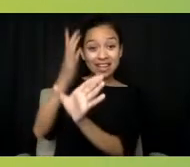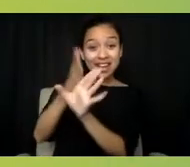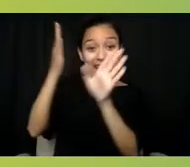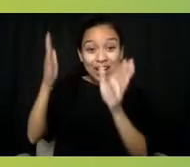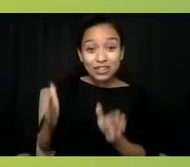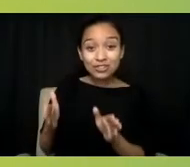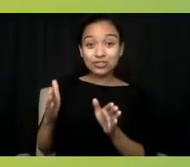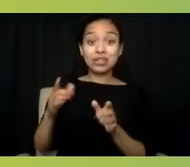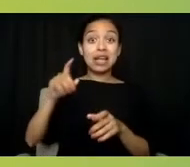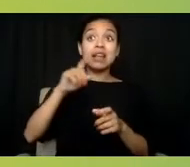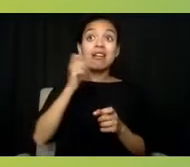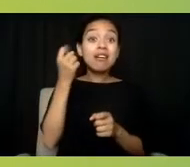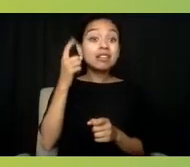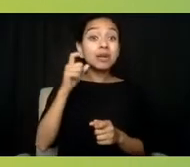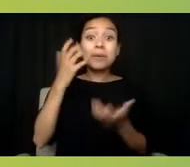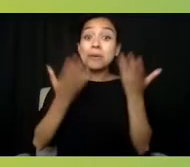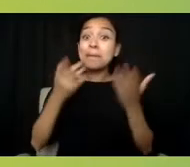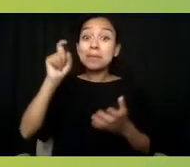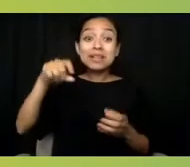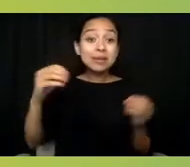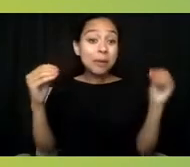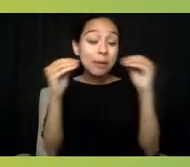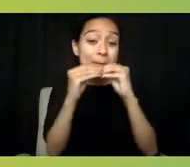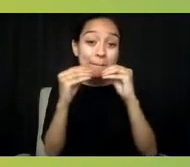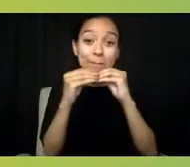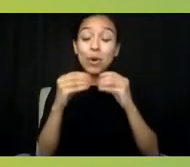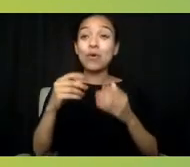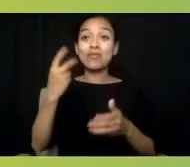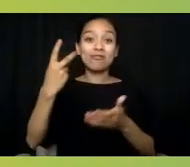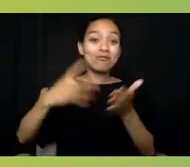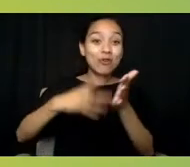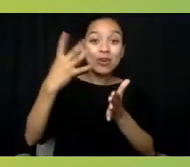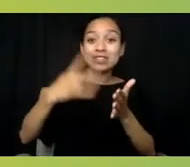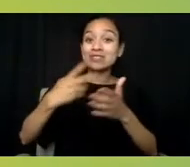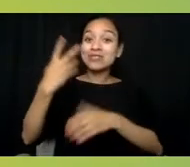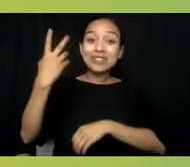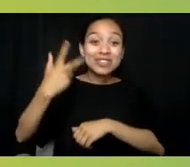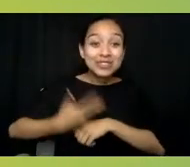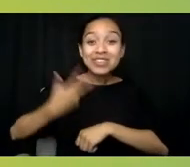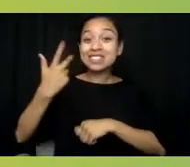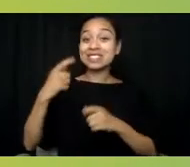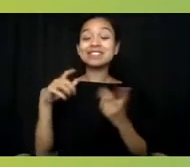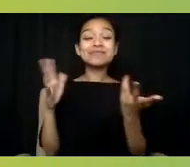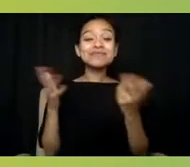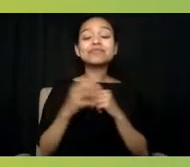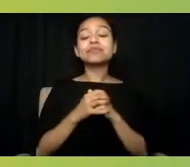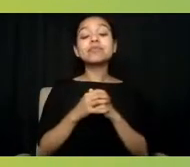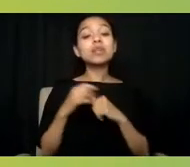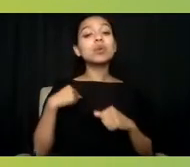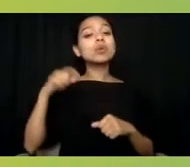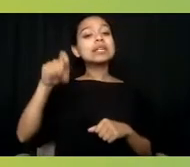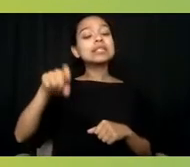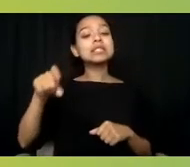but we also need to work differently. We need to be collaborative and leverage our experience within teams